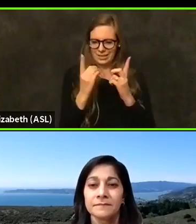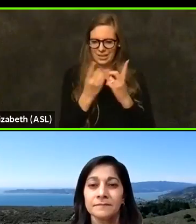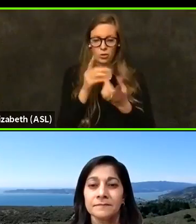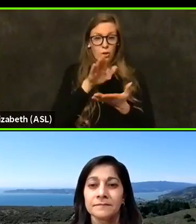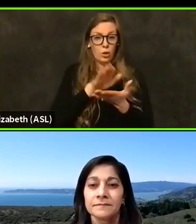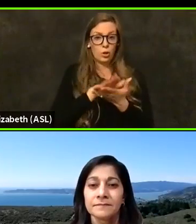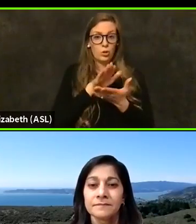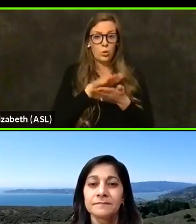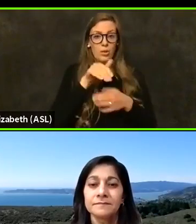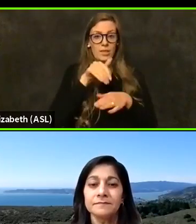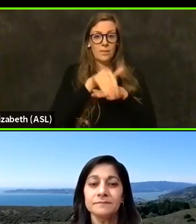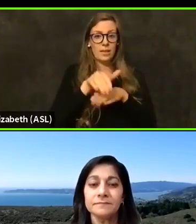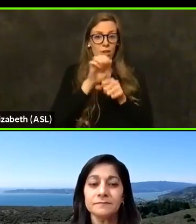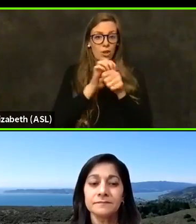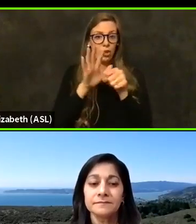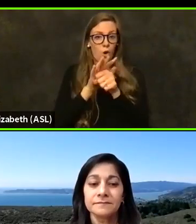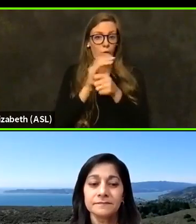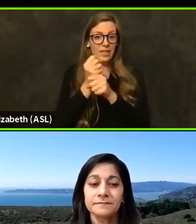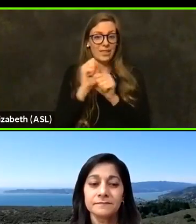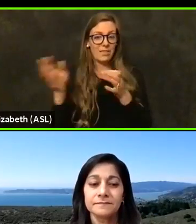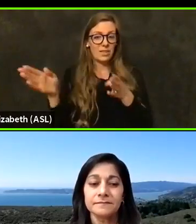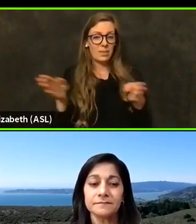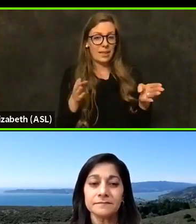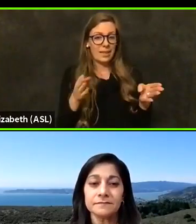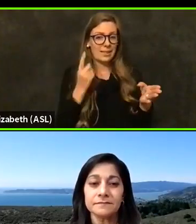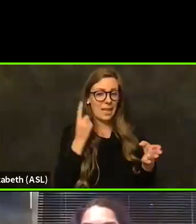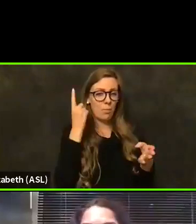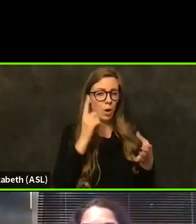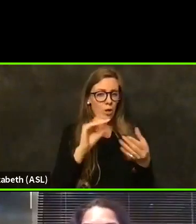safety plans, and I'm wondering if that number has changed since then